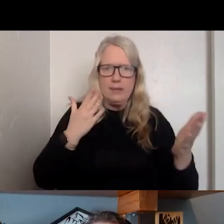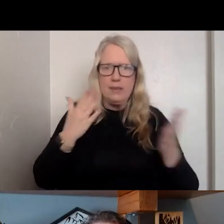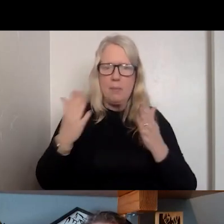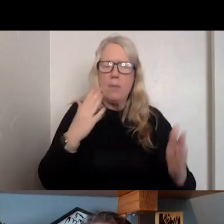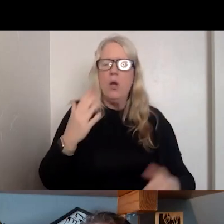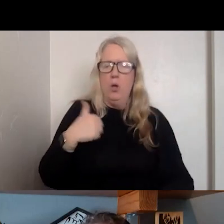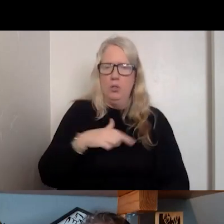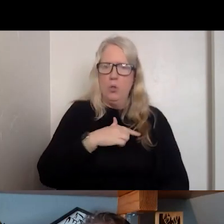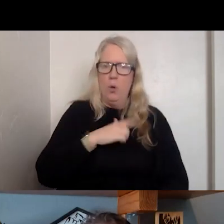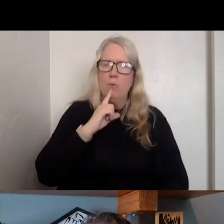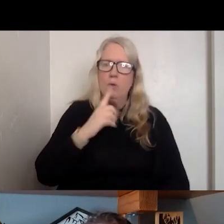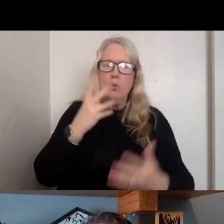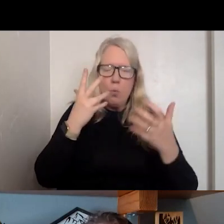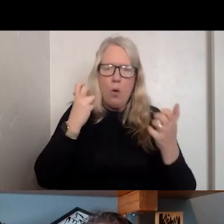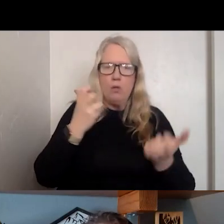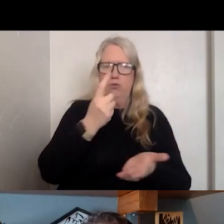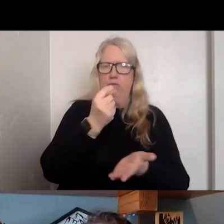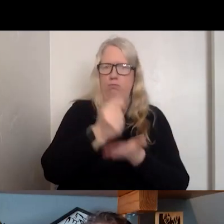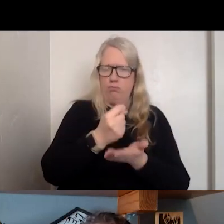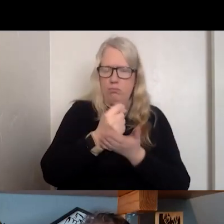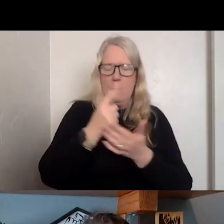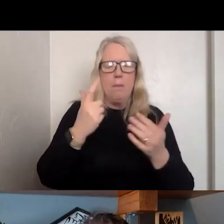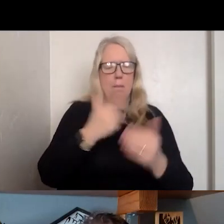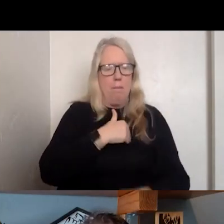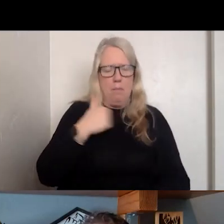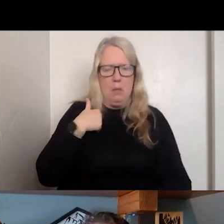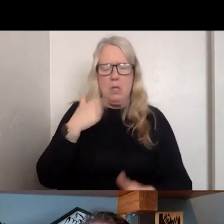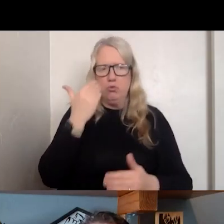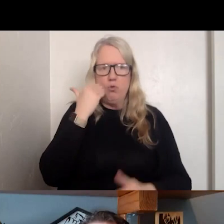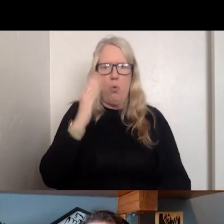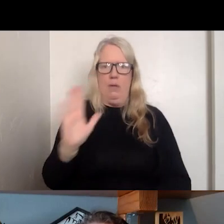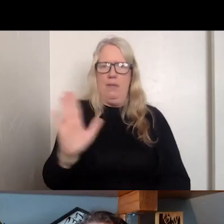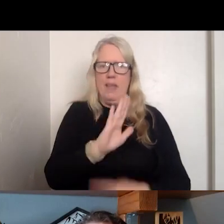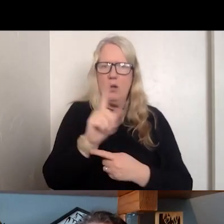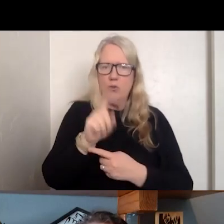TO TREAT THE MEMBERS WITH THEIR NEEDS IN THE COMMUNITY AND FIGURE